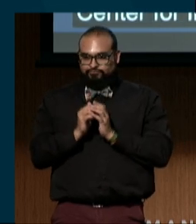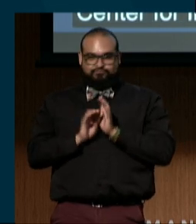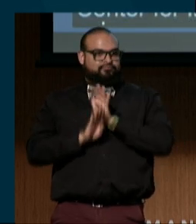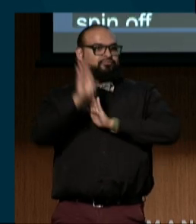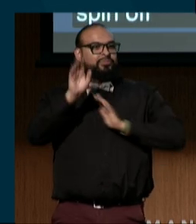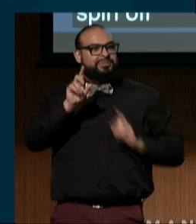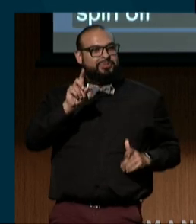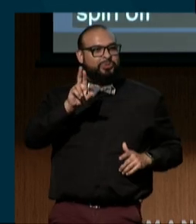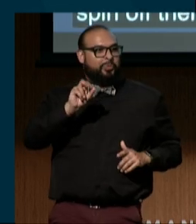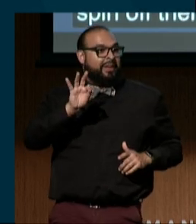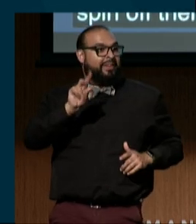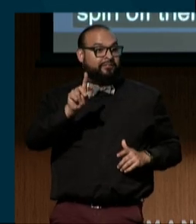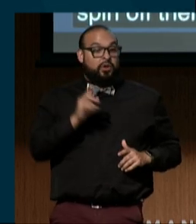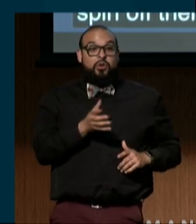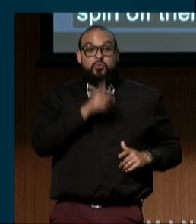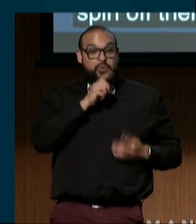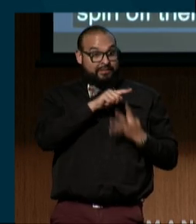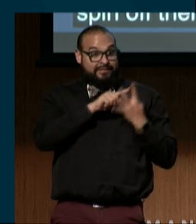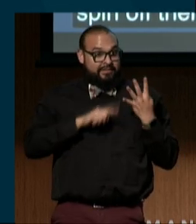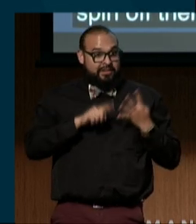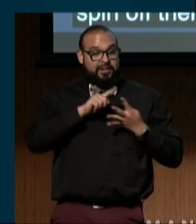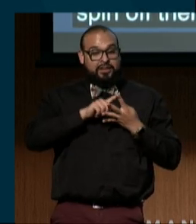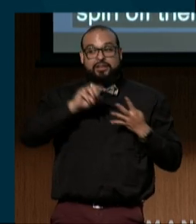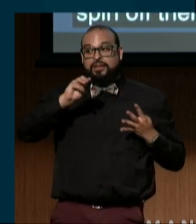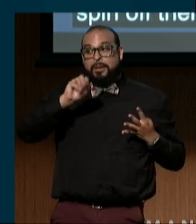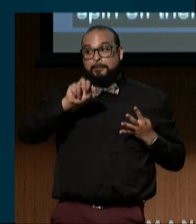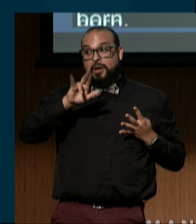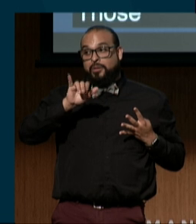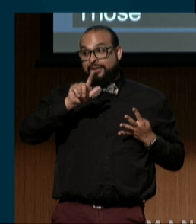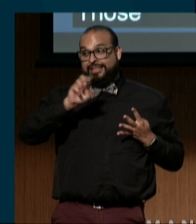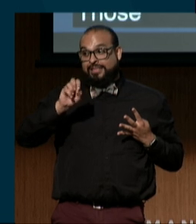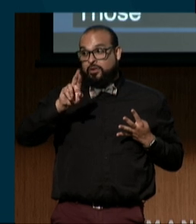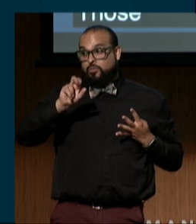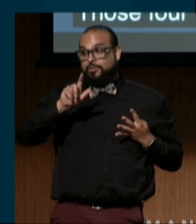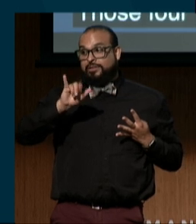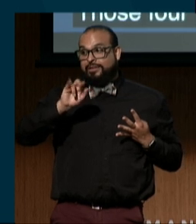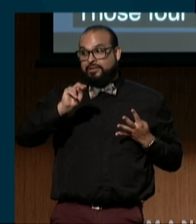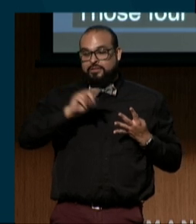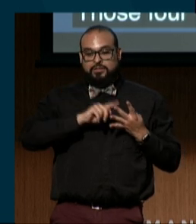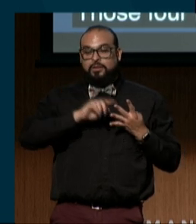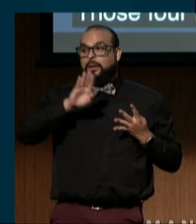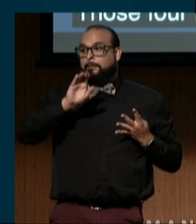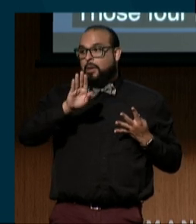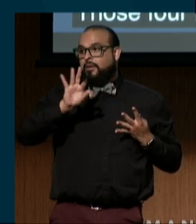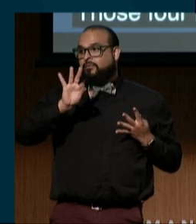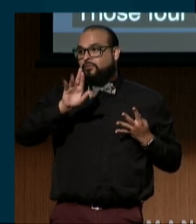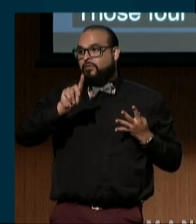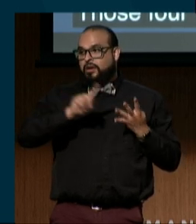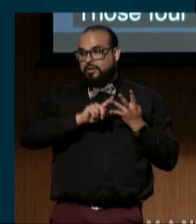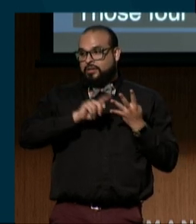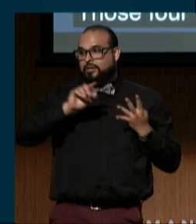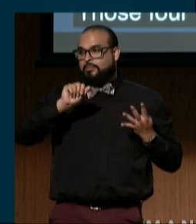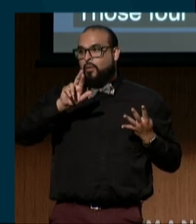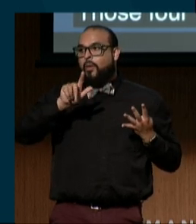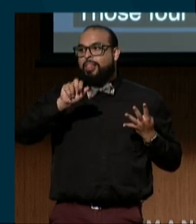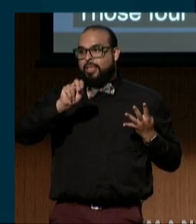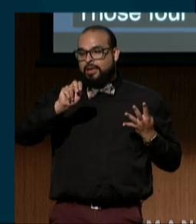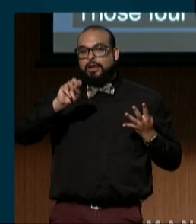Those four founders were Mary Lou Breslin, Bob Funk, Arlene Mayerson and Pat Wright.